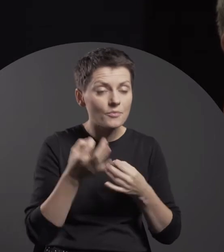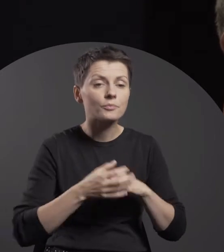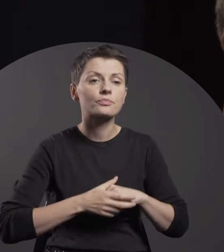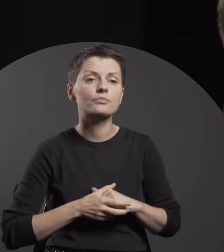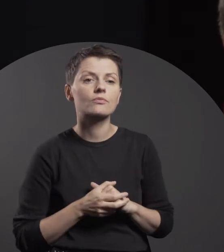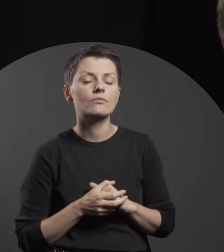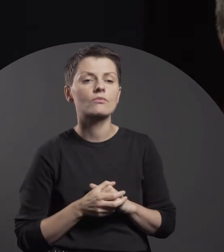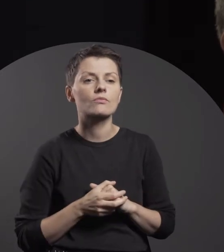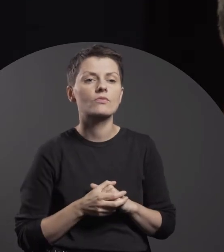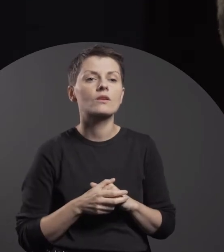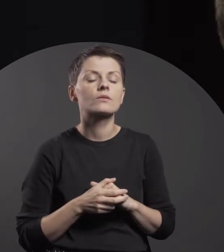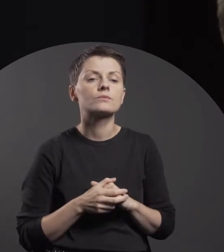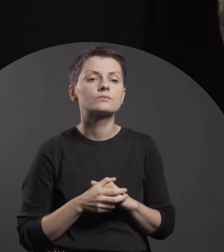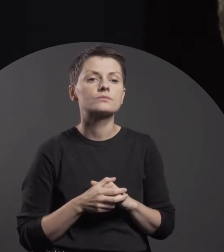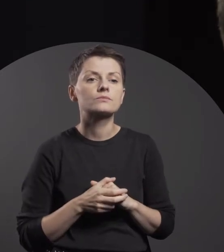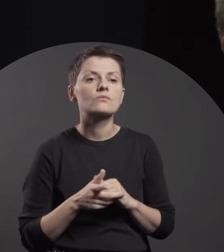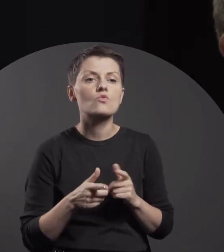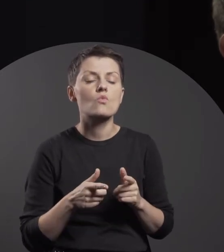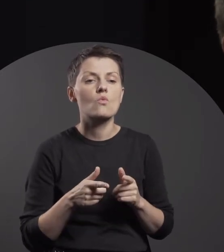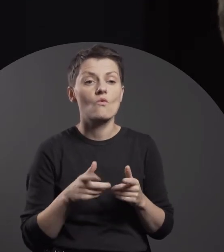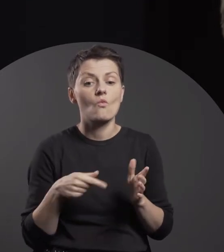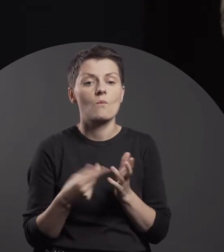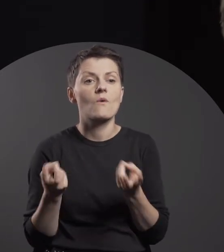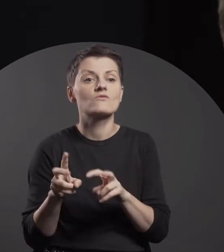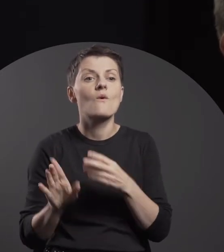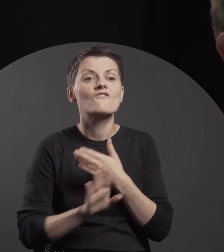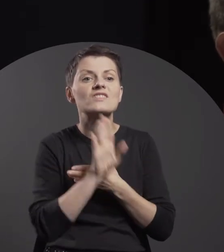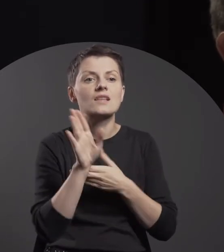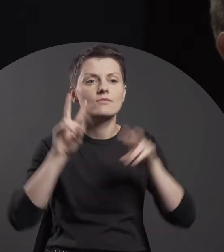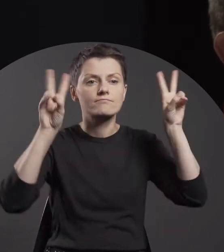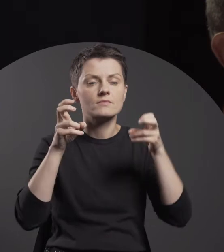is the present exhibition – “A Bear’s Dream”, which we would like to invite you all to.